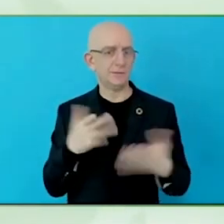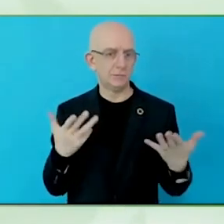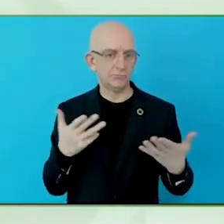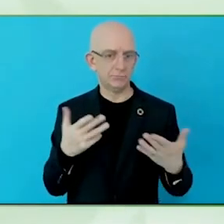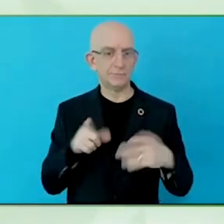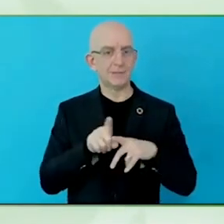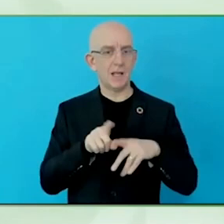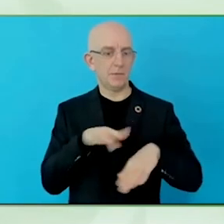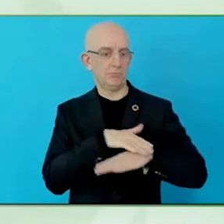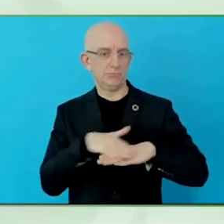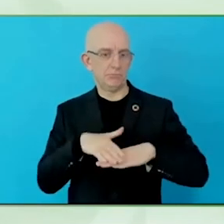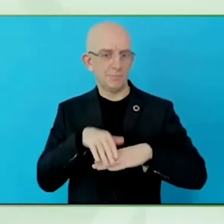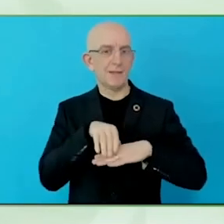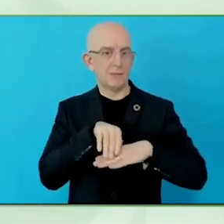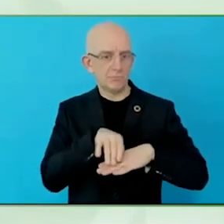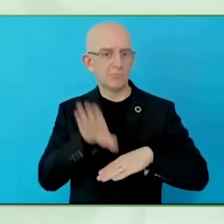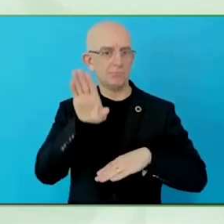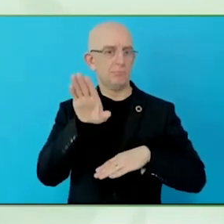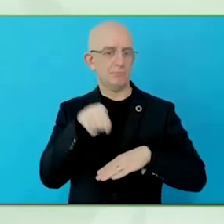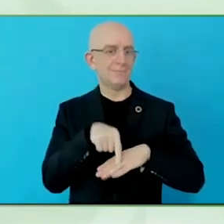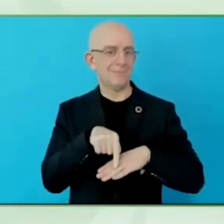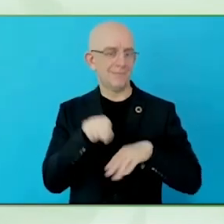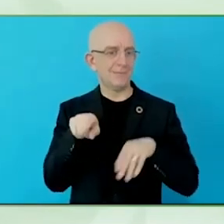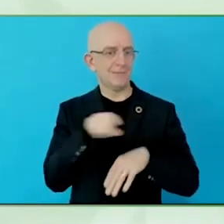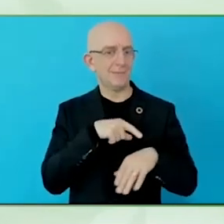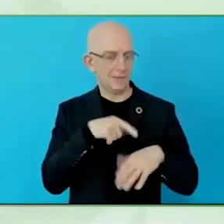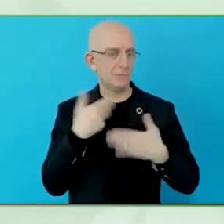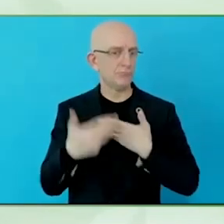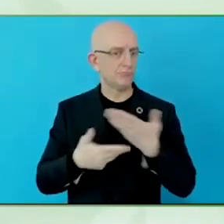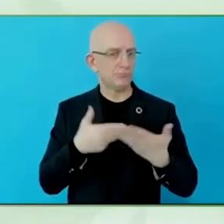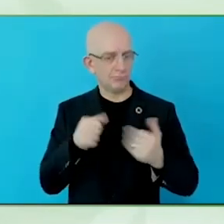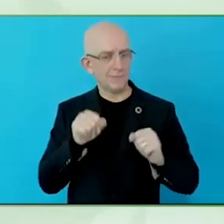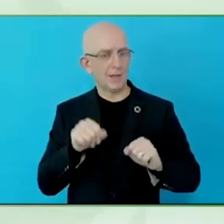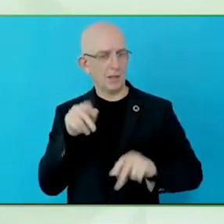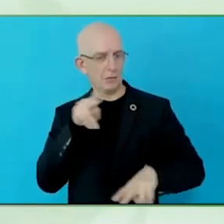We now know what to work towards. I think that is hugely important.